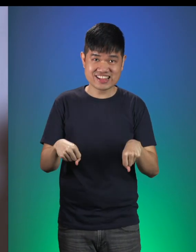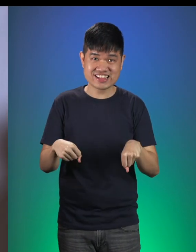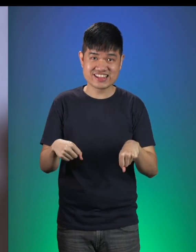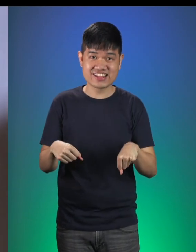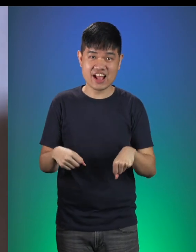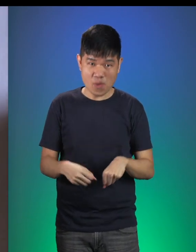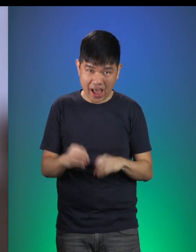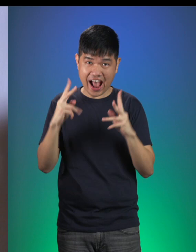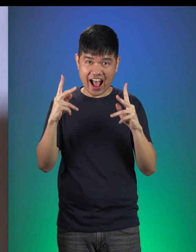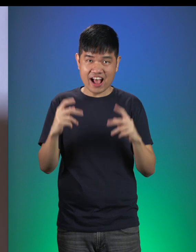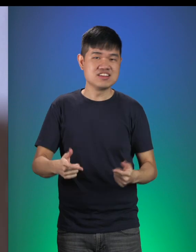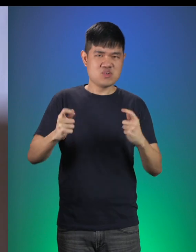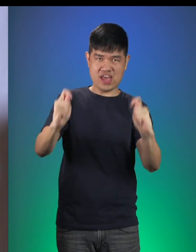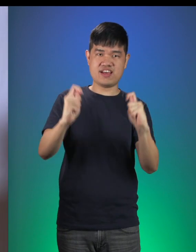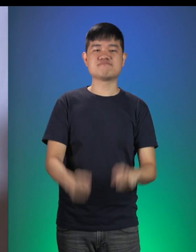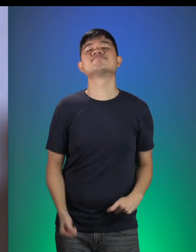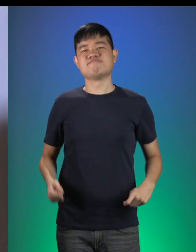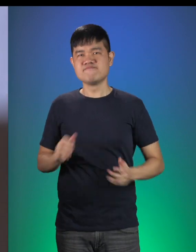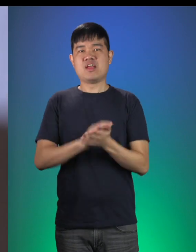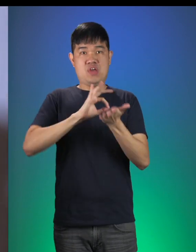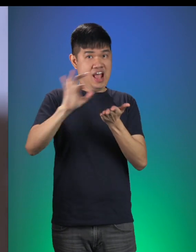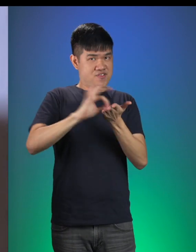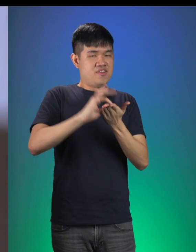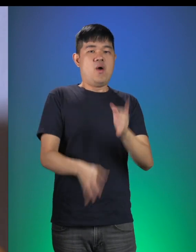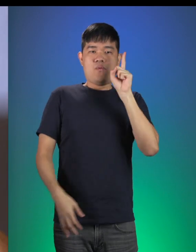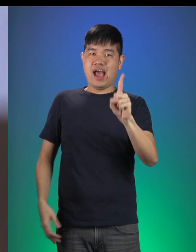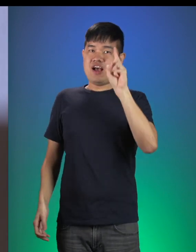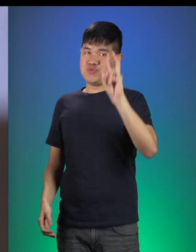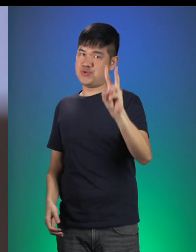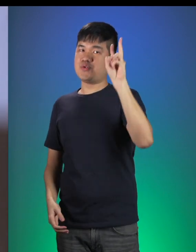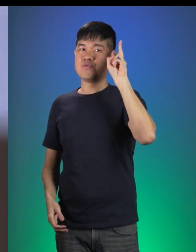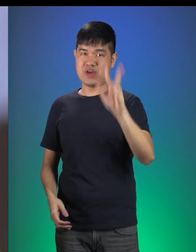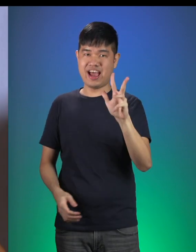Great! Okay! Let’s try. On the count of three. One, Two, Three!